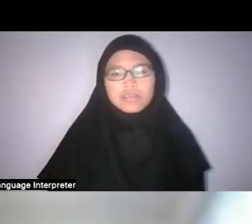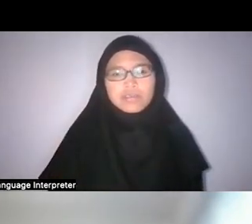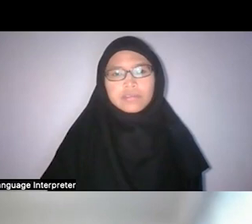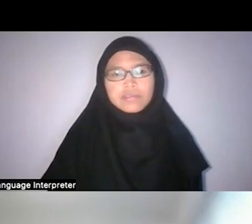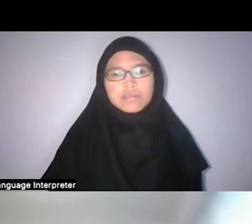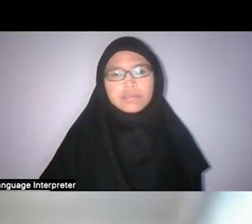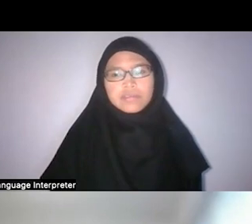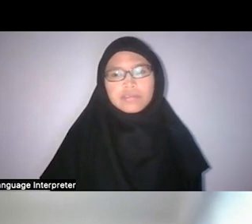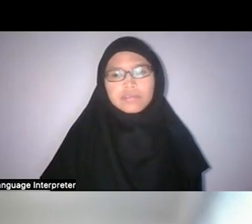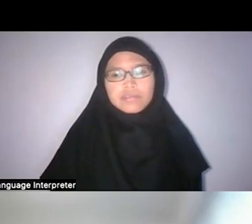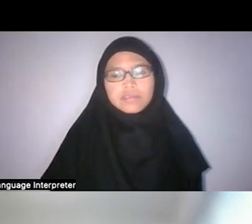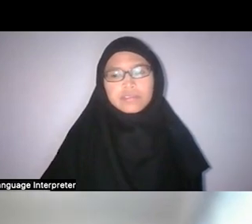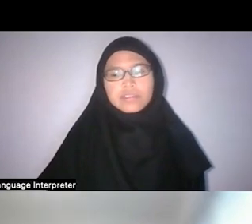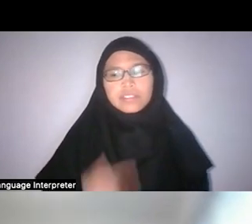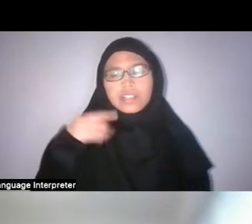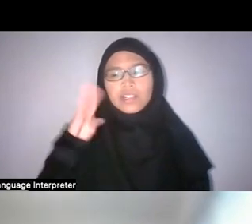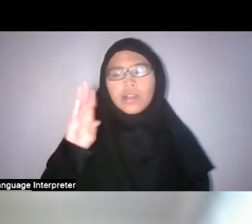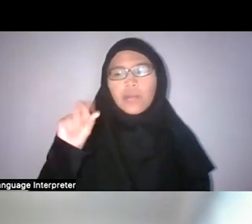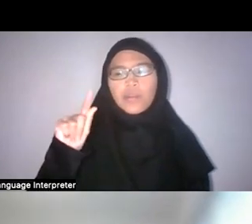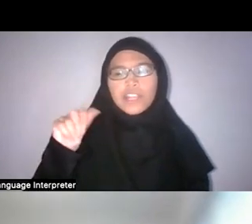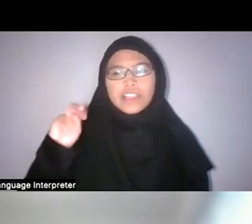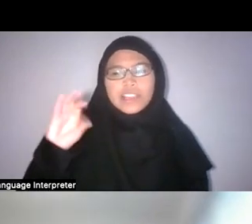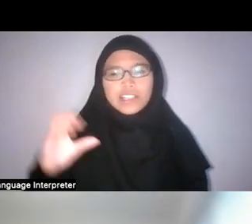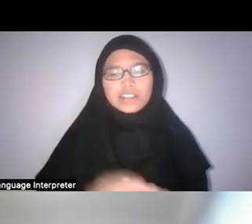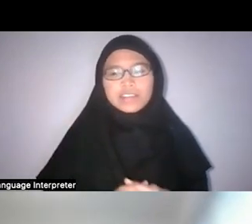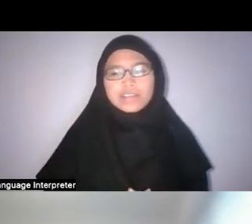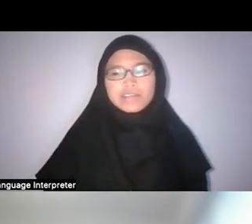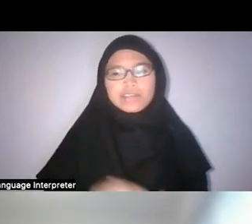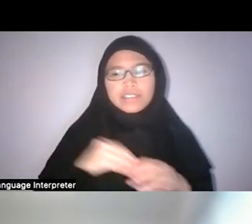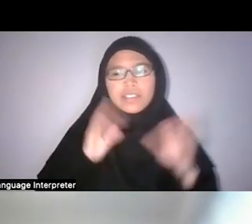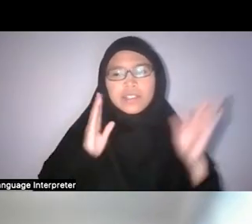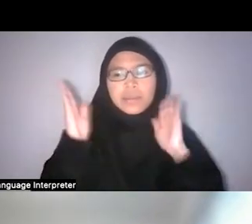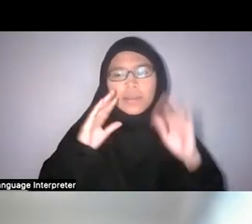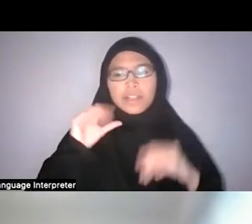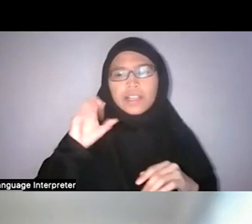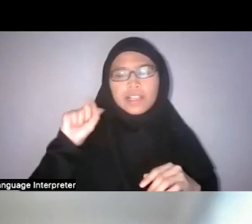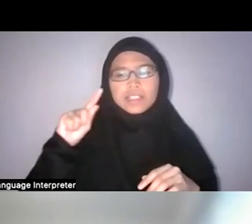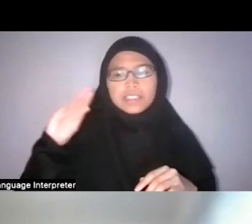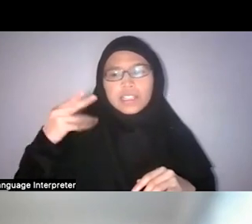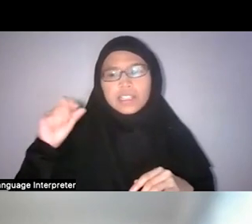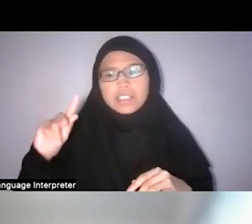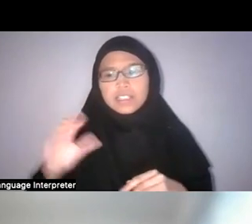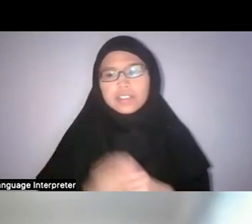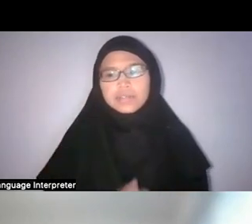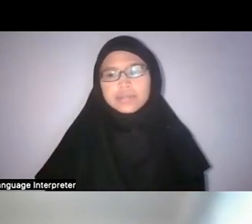And kind of the botanic in Malay aesthetics and in Malay literature. Khairulddin: And the vegetal— yeah.